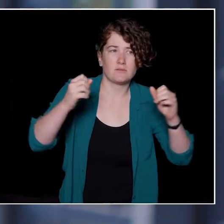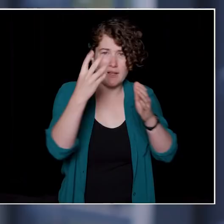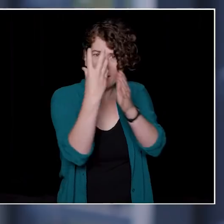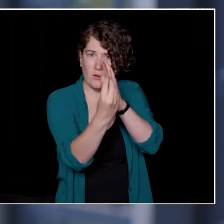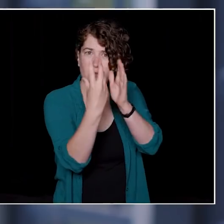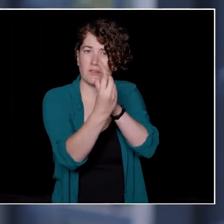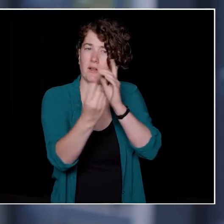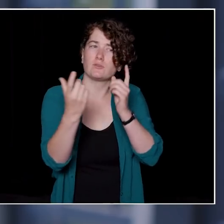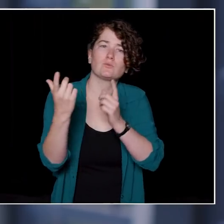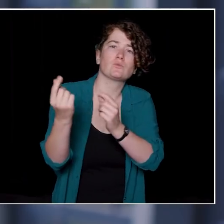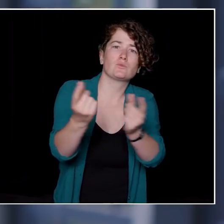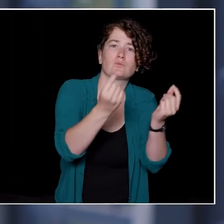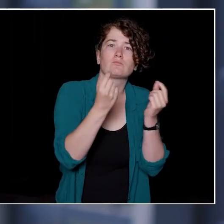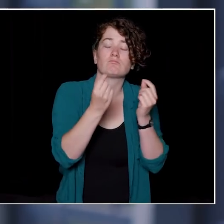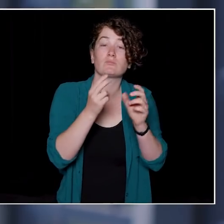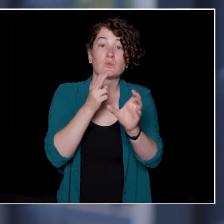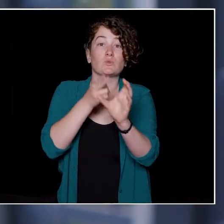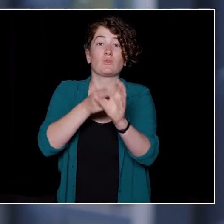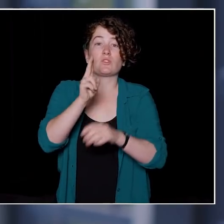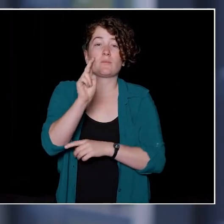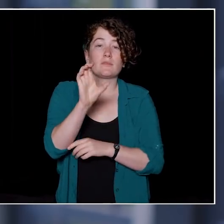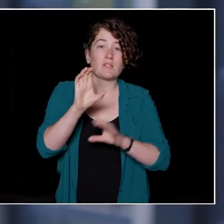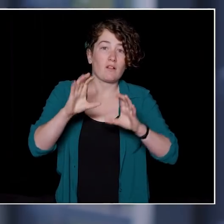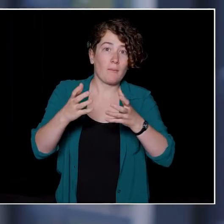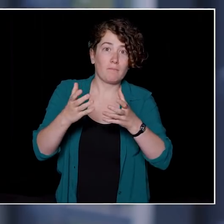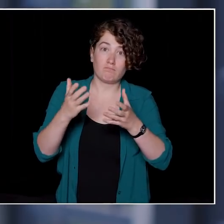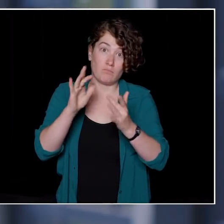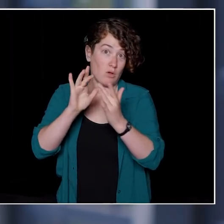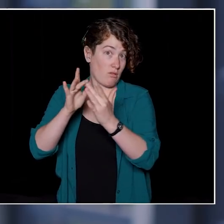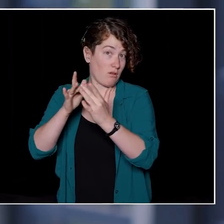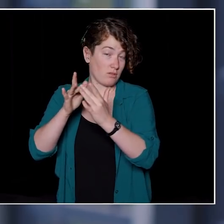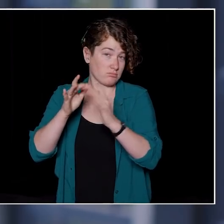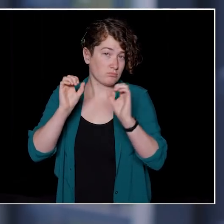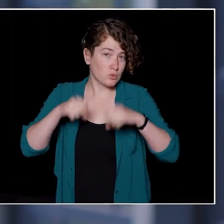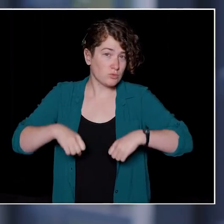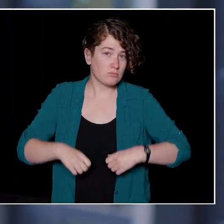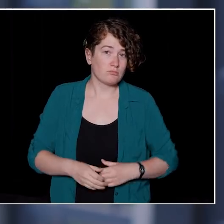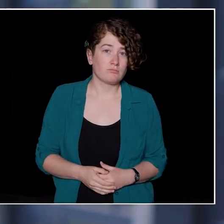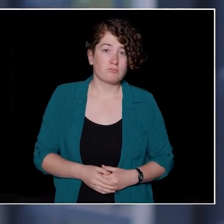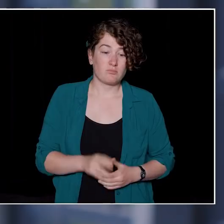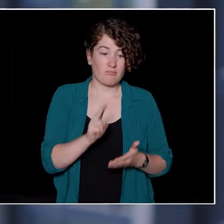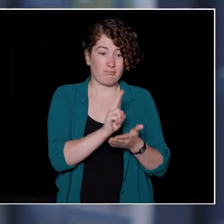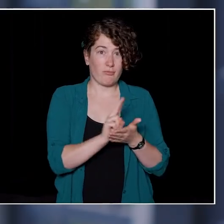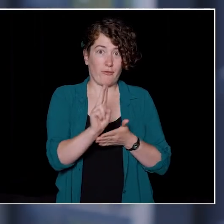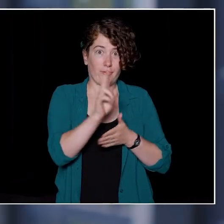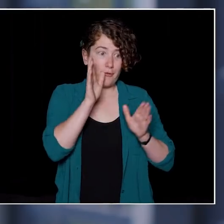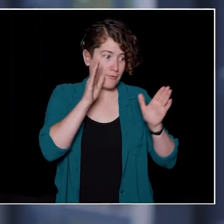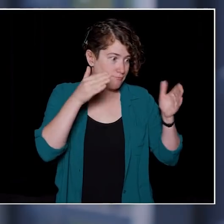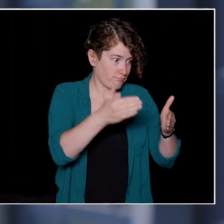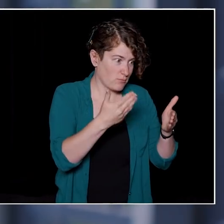Join a UBC club online. University isn't all about getting good grades,